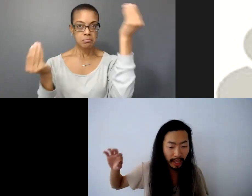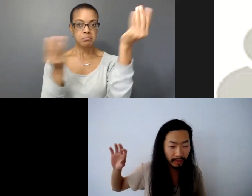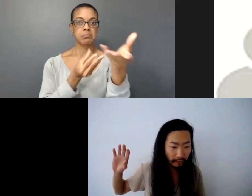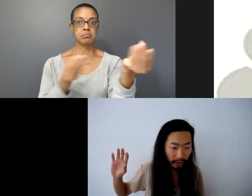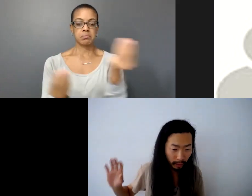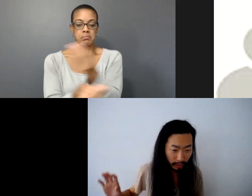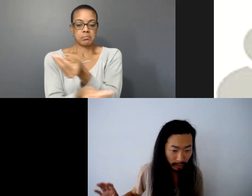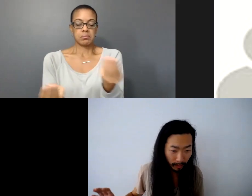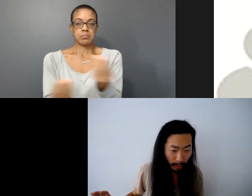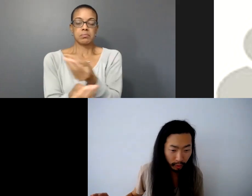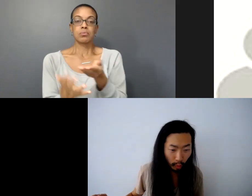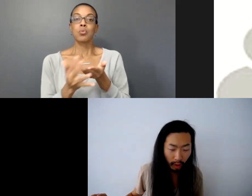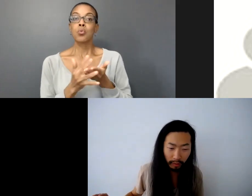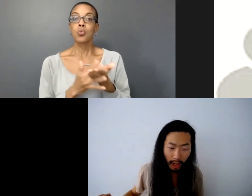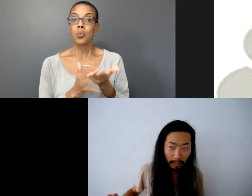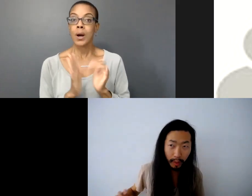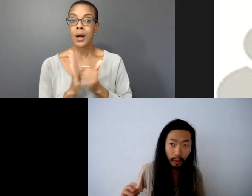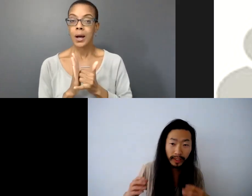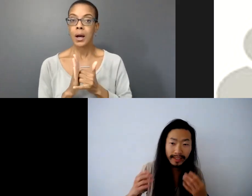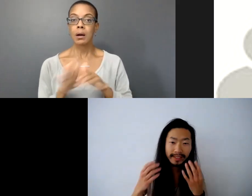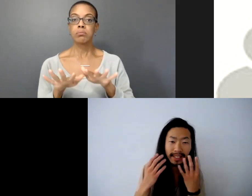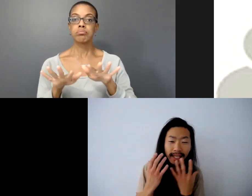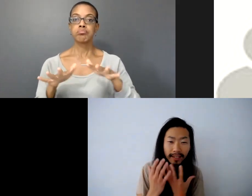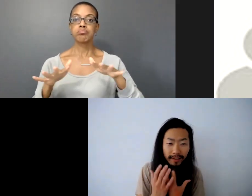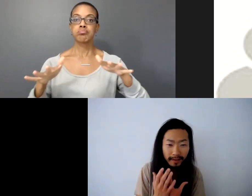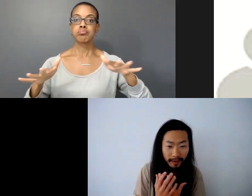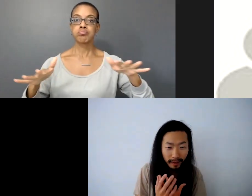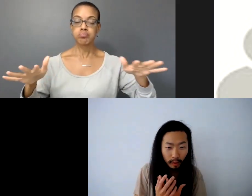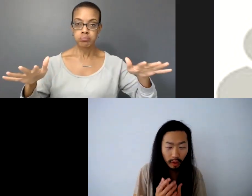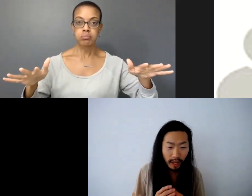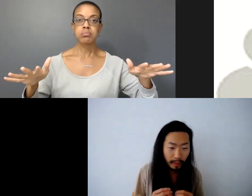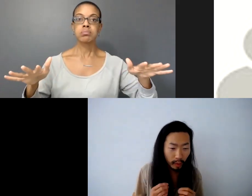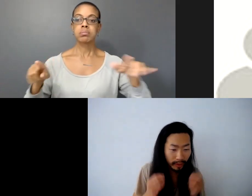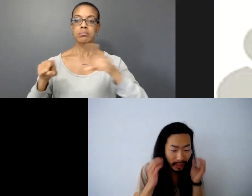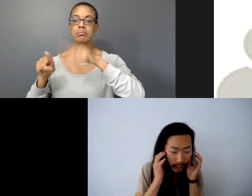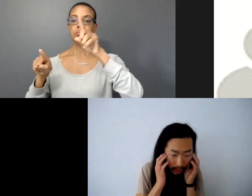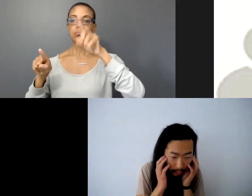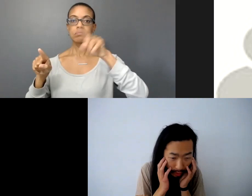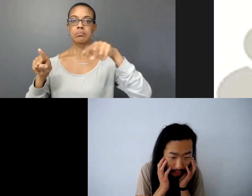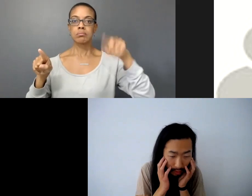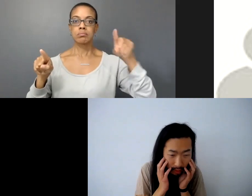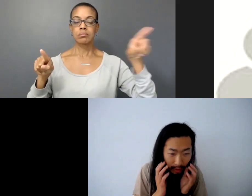field, so we are not purely seeing or not purely hearing.